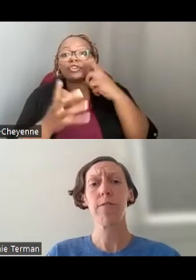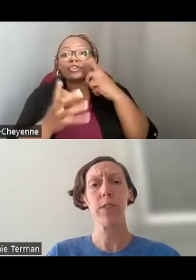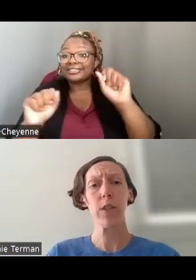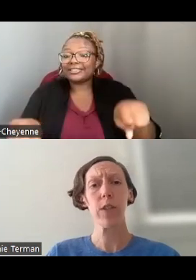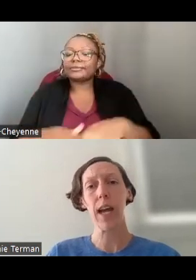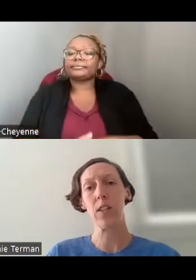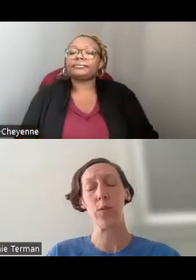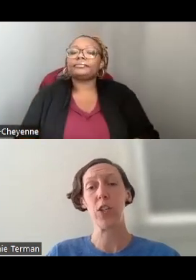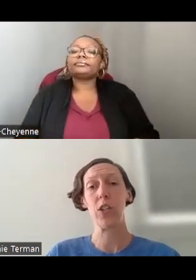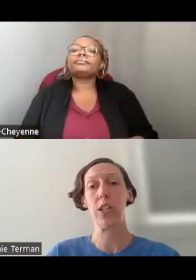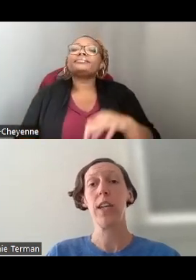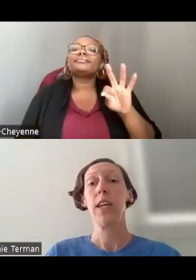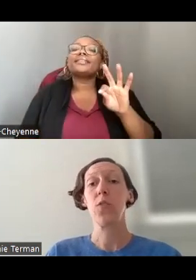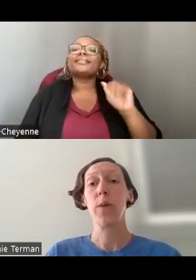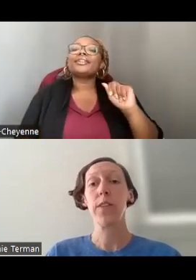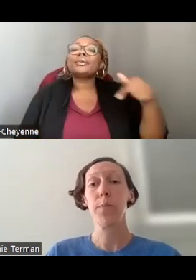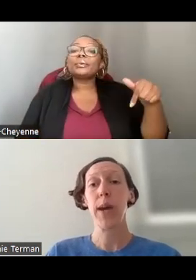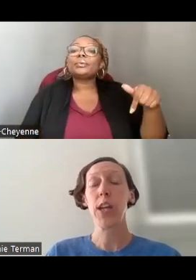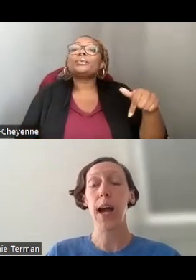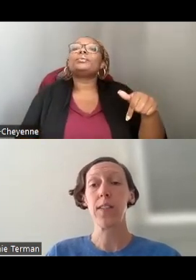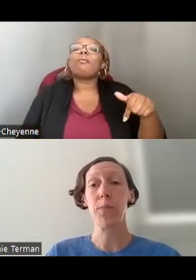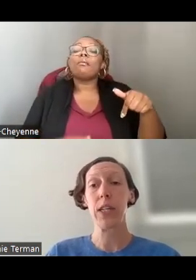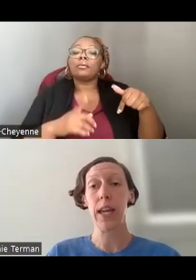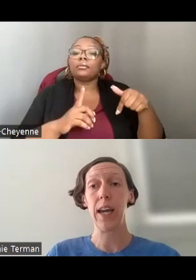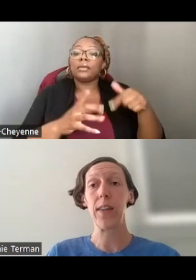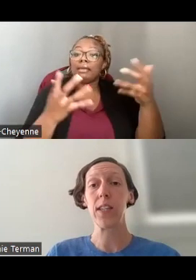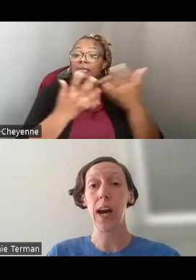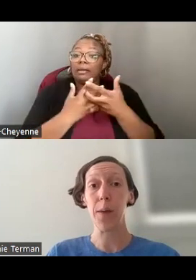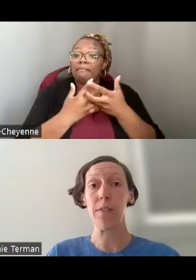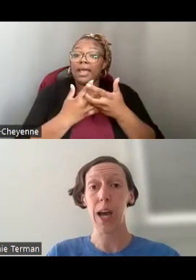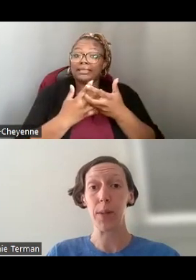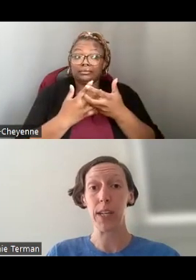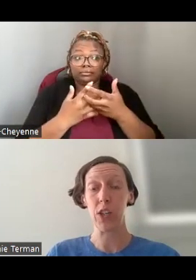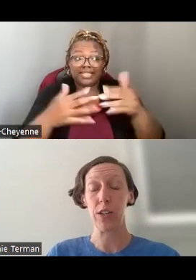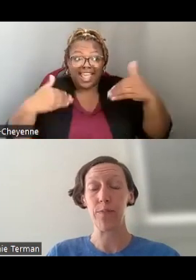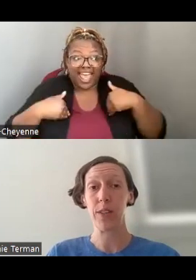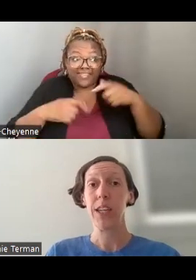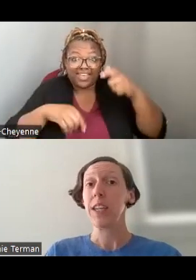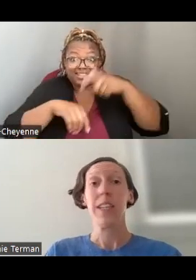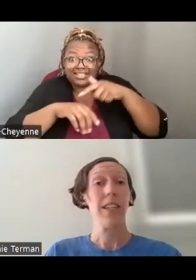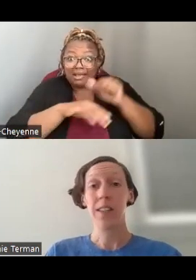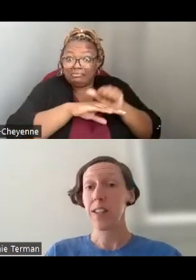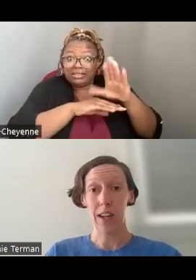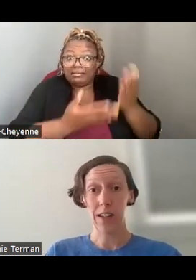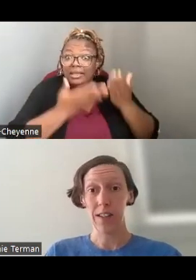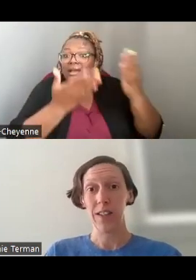A FREQUENTLY ASKED QUESTION IS WHETHER THE MATCH HAS TO BE IN HAND AT THE TIME OF THE APPLICATION. IT DOES NOT.